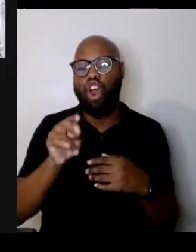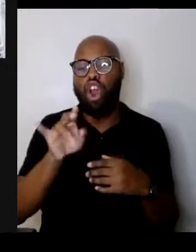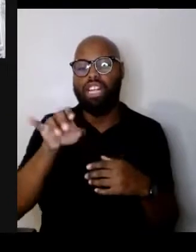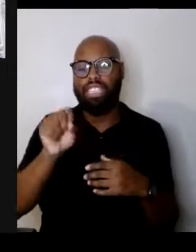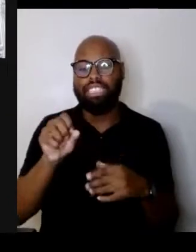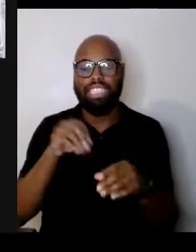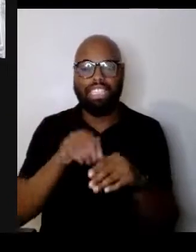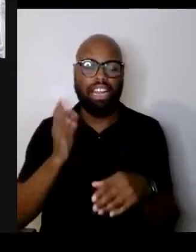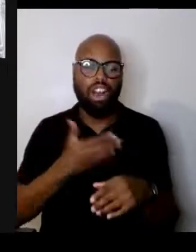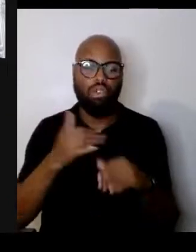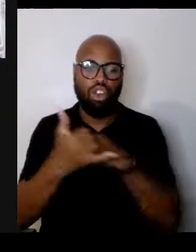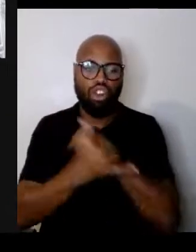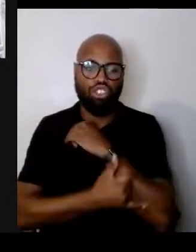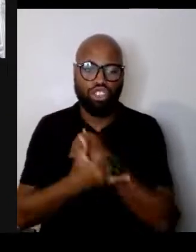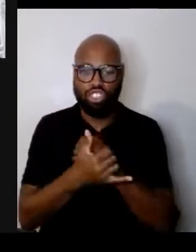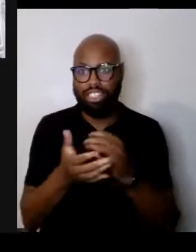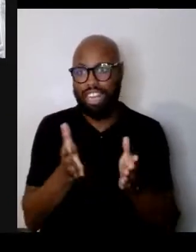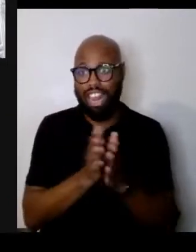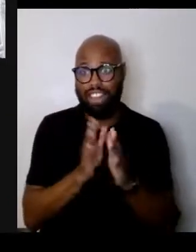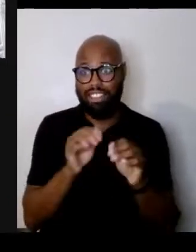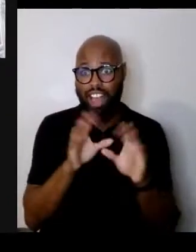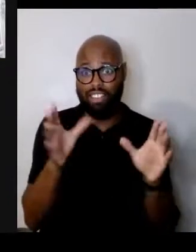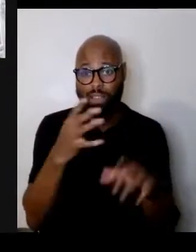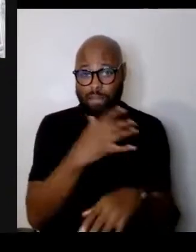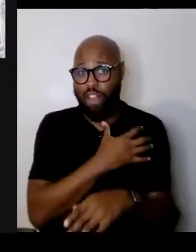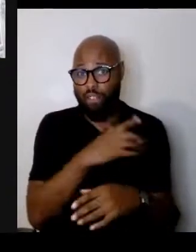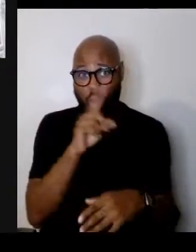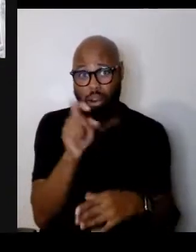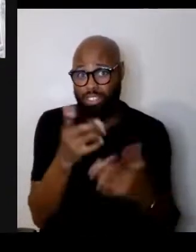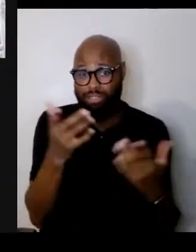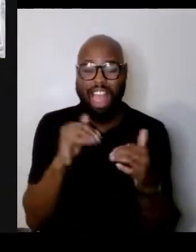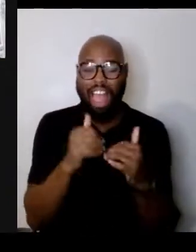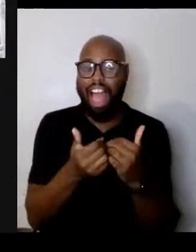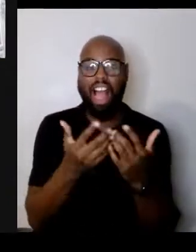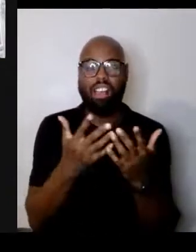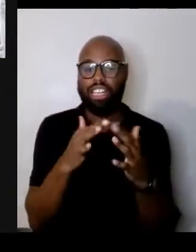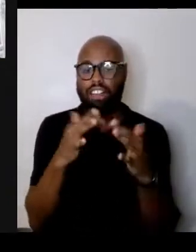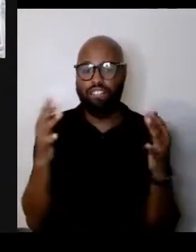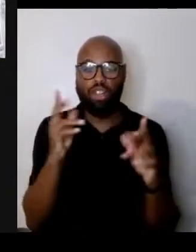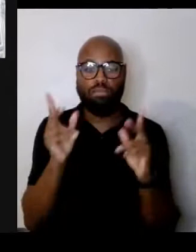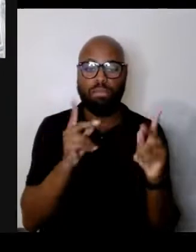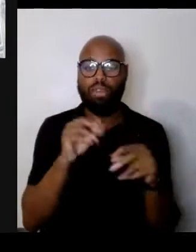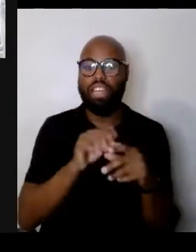the obvious and powerful question. How can the diverse peoples in our nation be united?